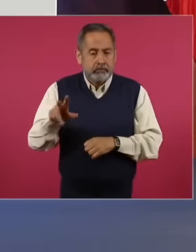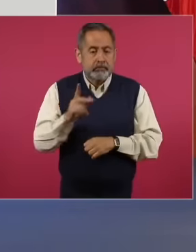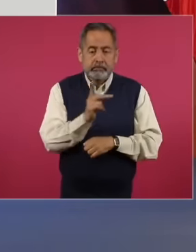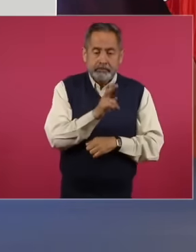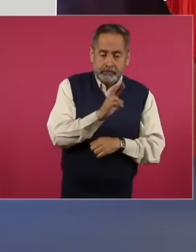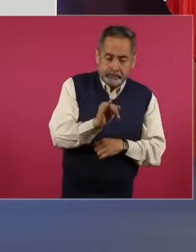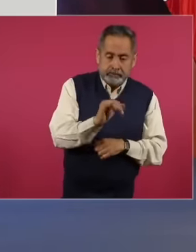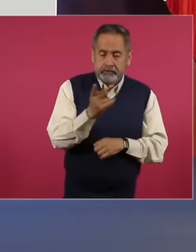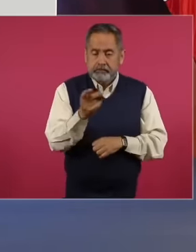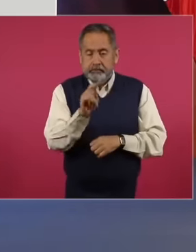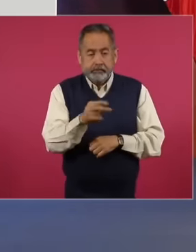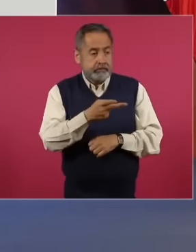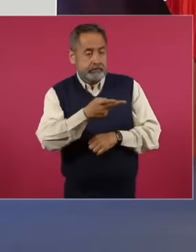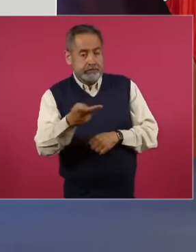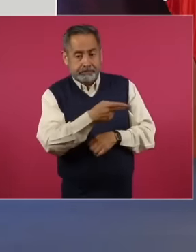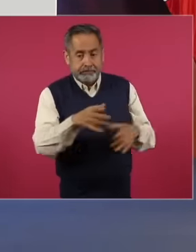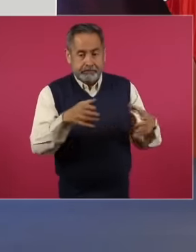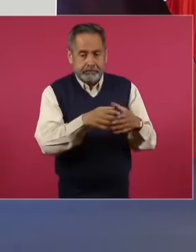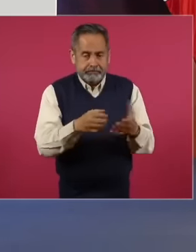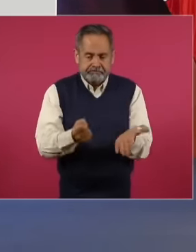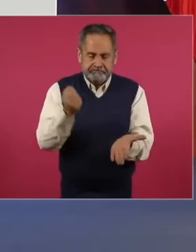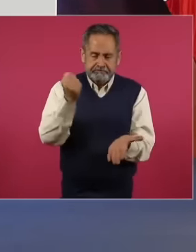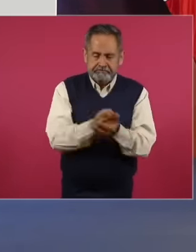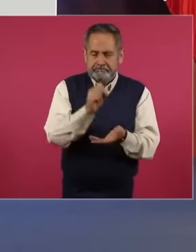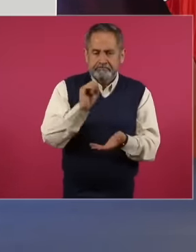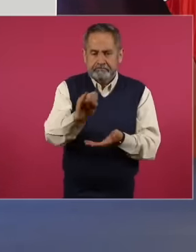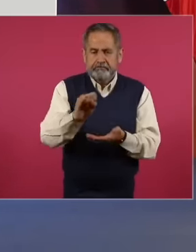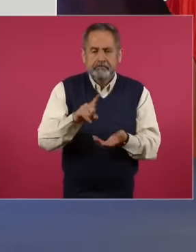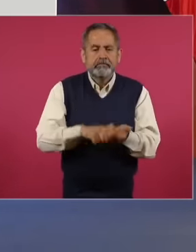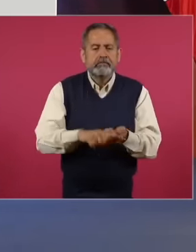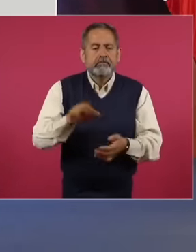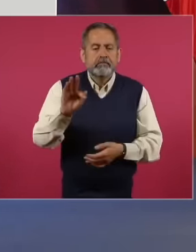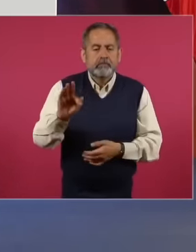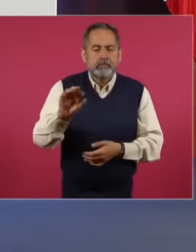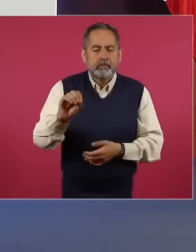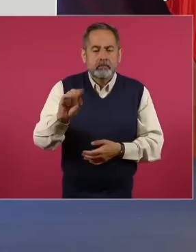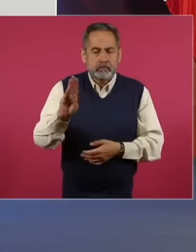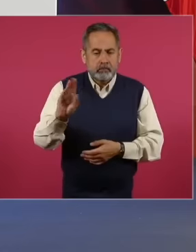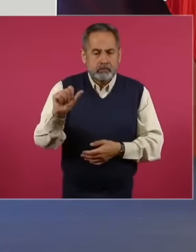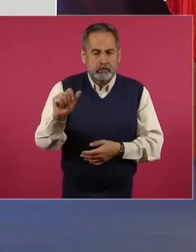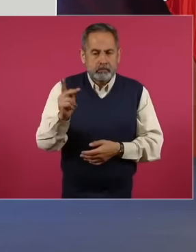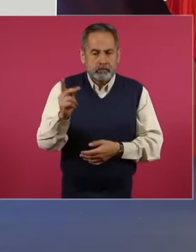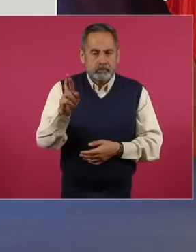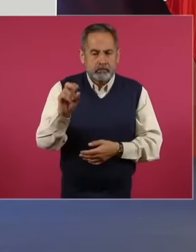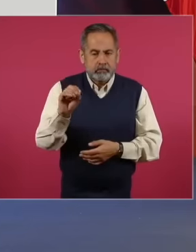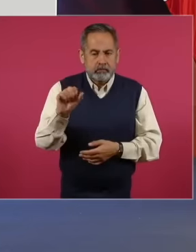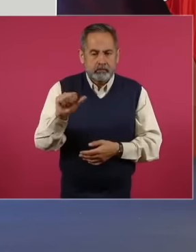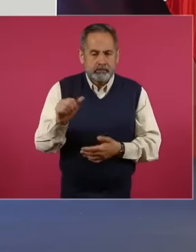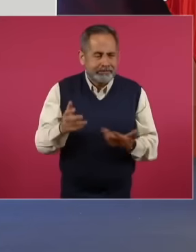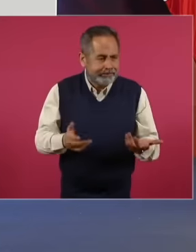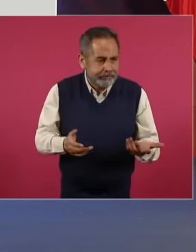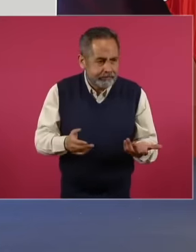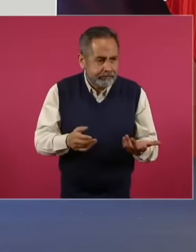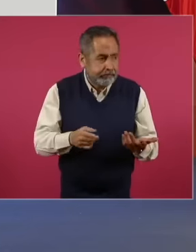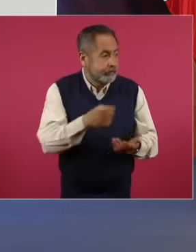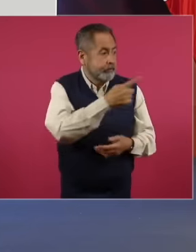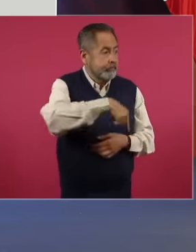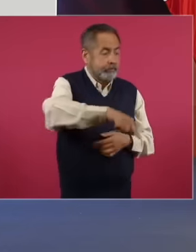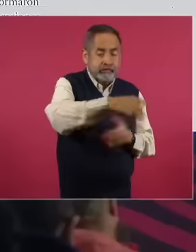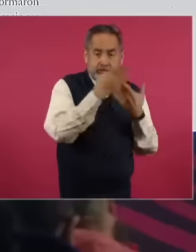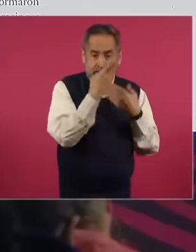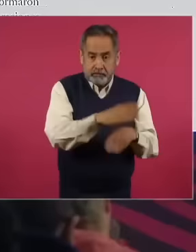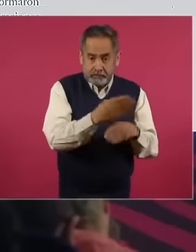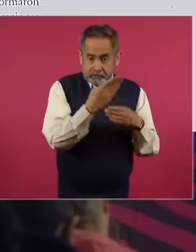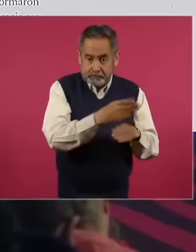PAN approved the foa proa that It converted the private debts of a few businessmen